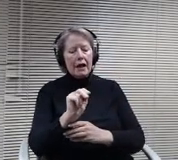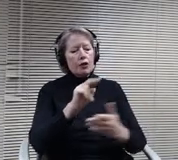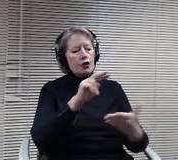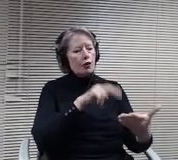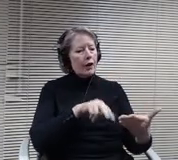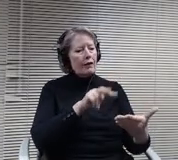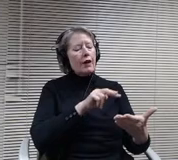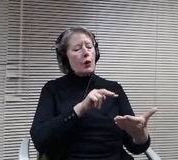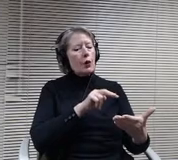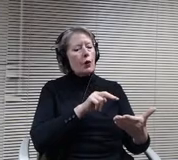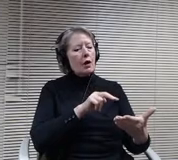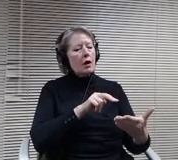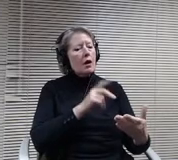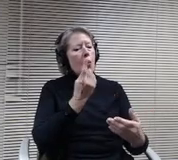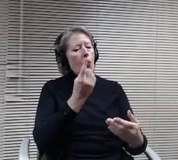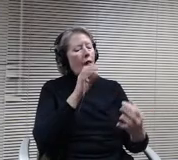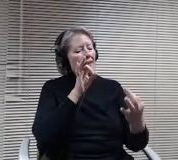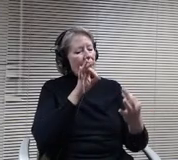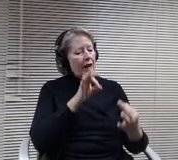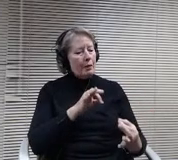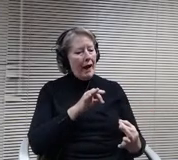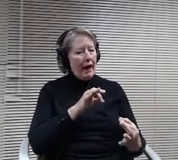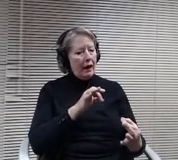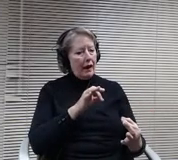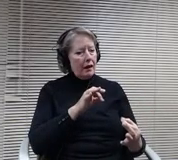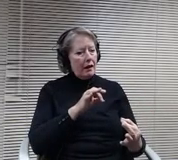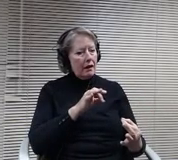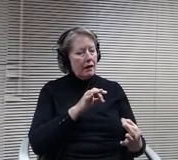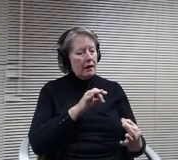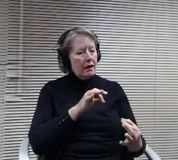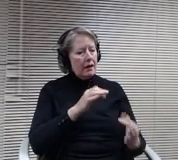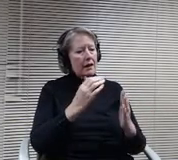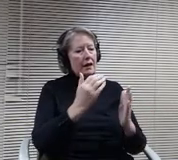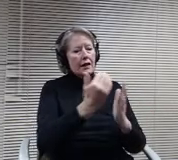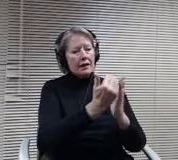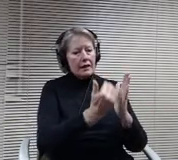of feedback was under Section 5 illustration, just to remove that.